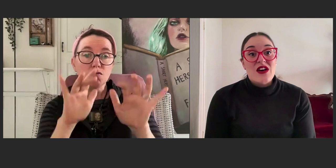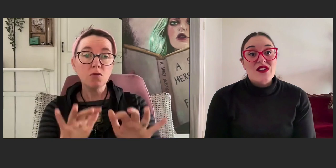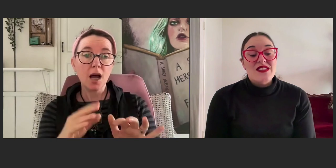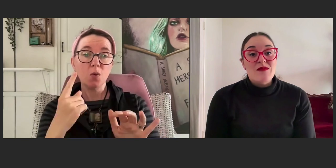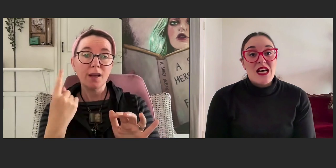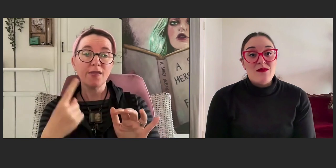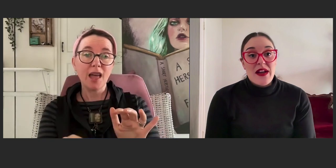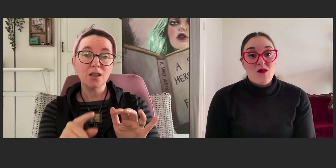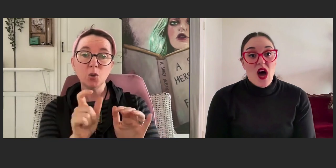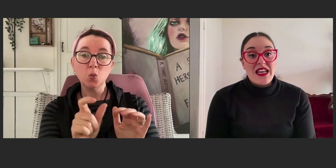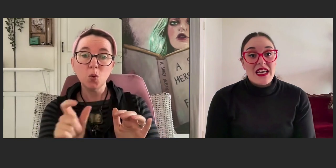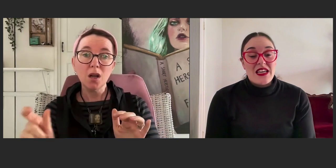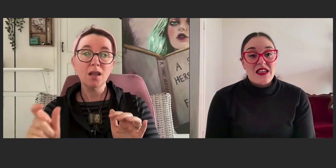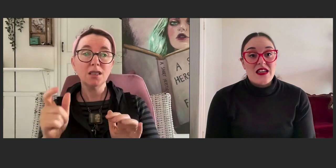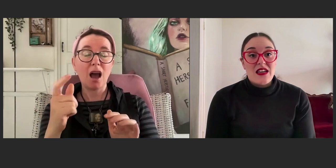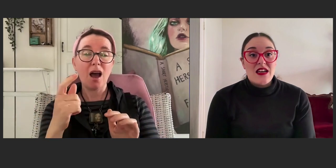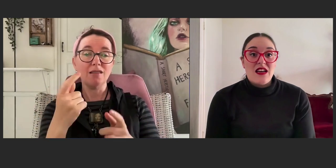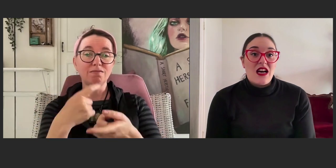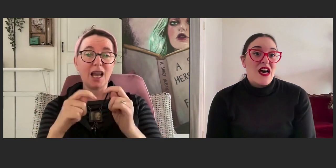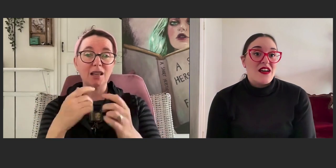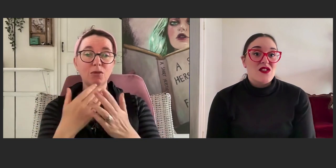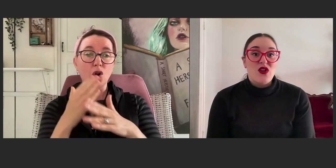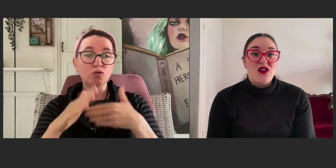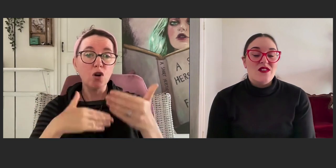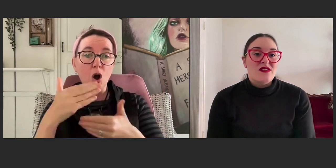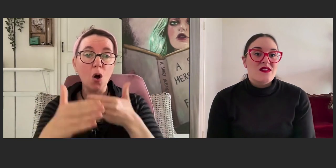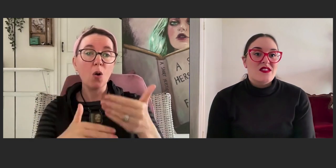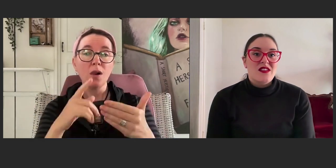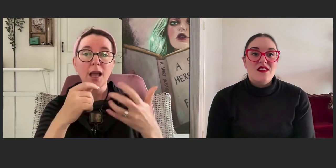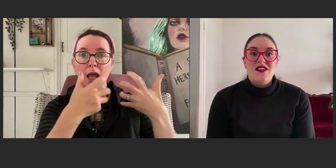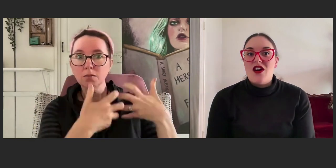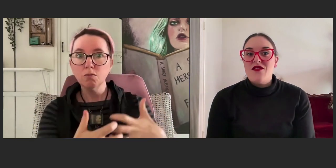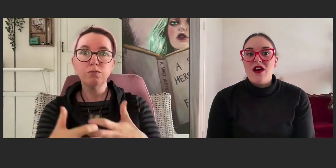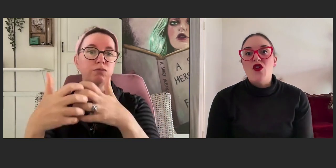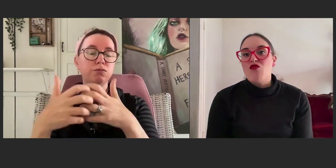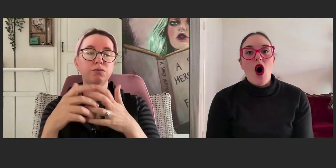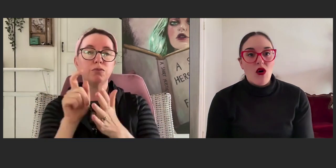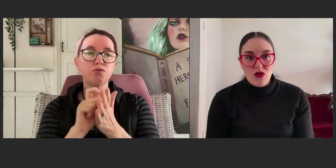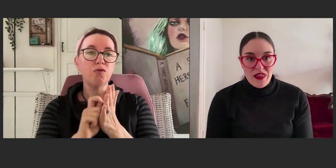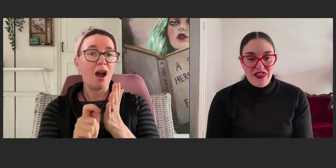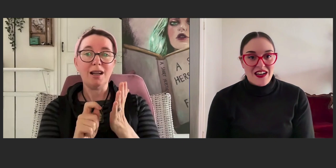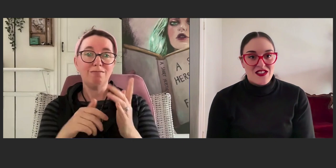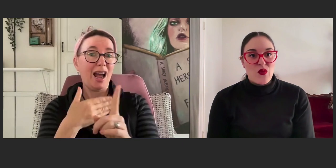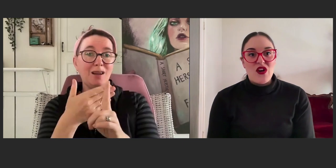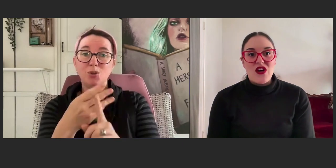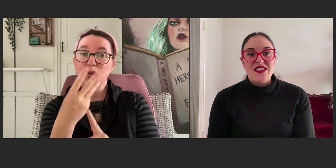So, sometimes when I'm writing a thousand words, if I'm on a roll with a thousand words,